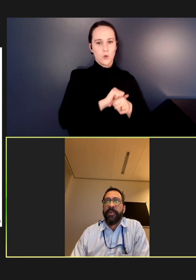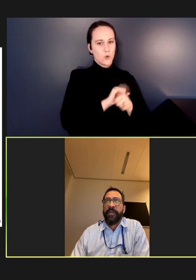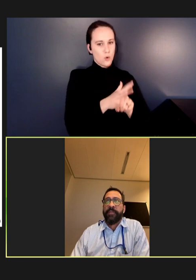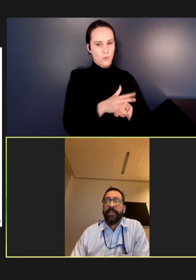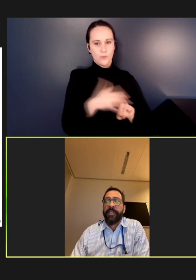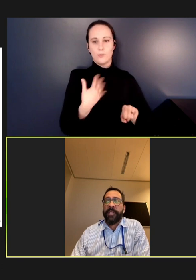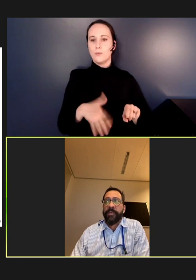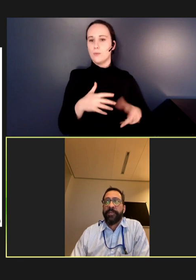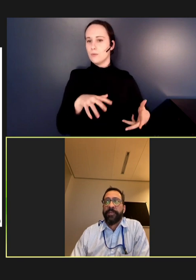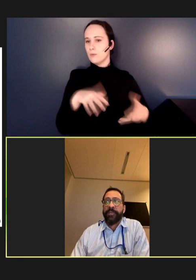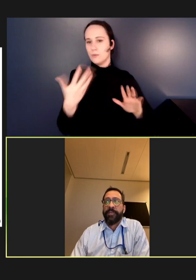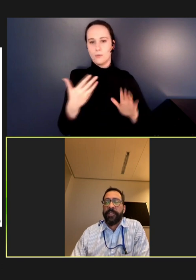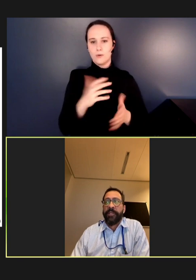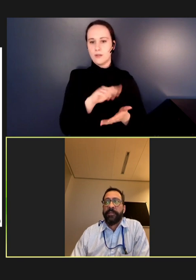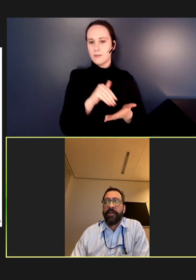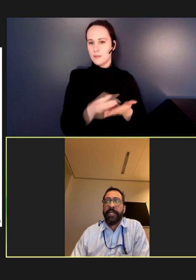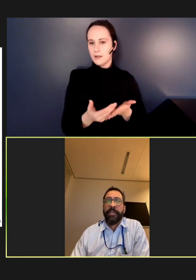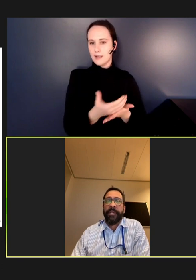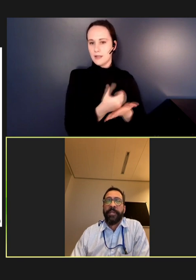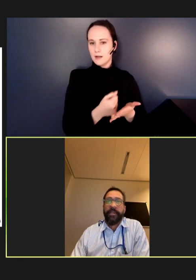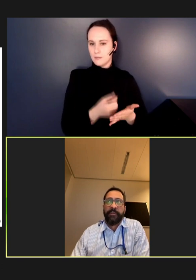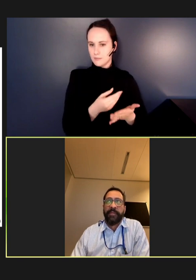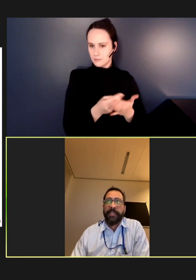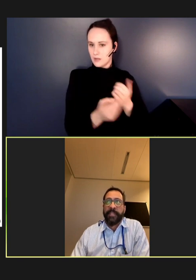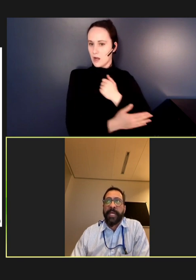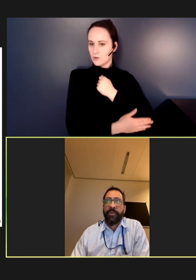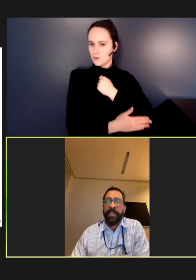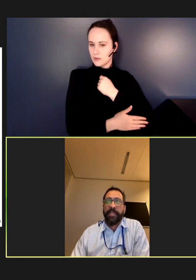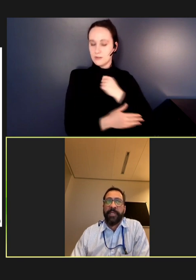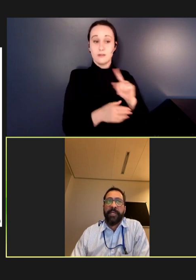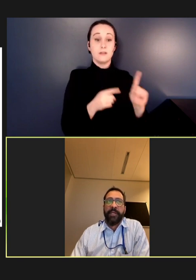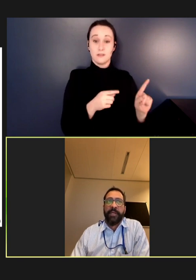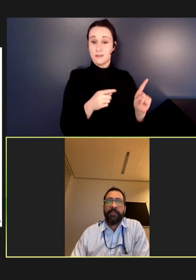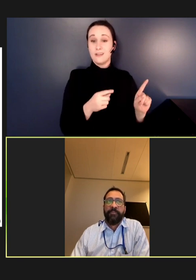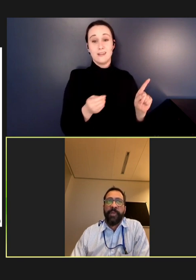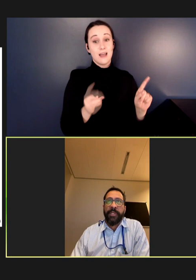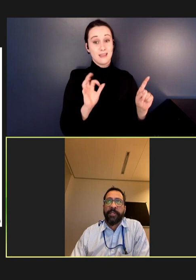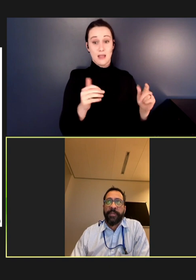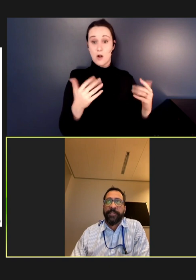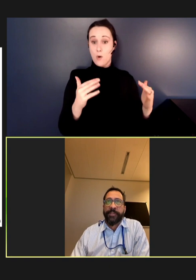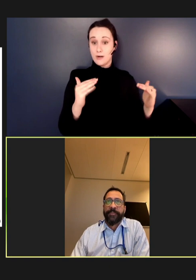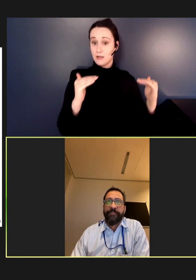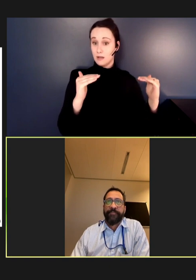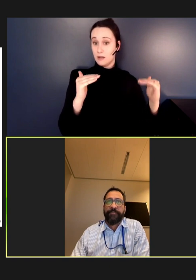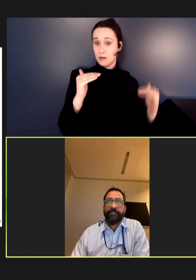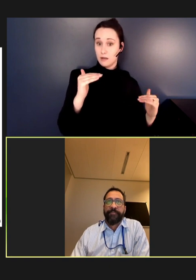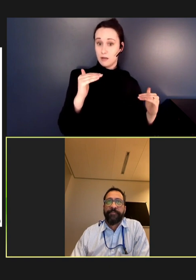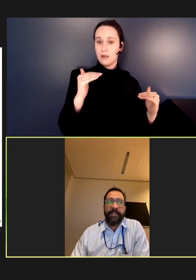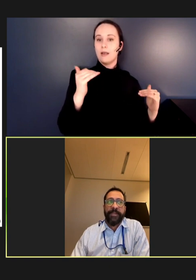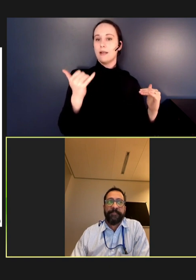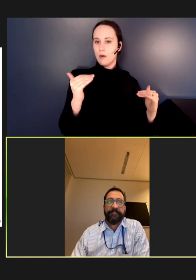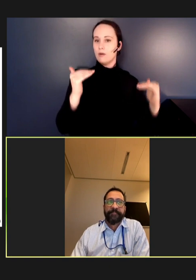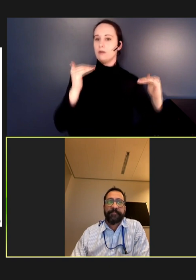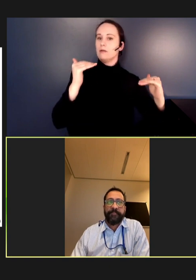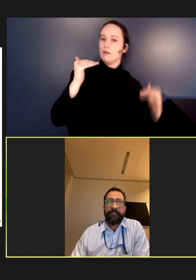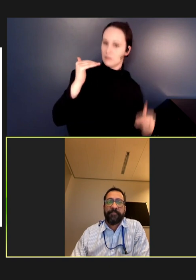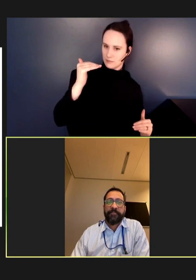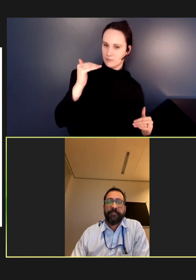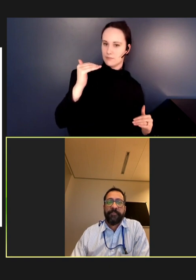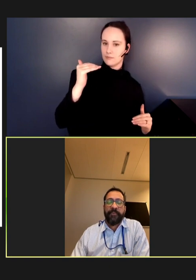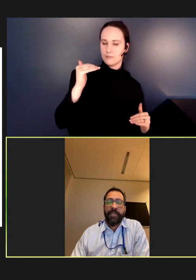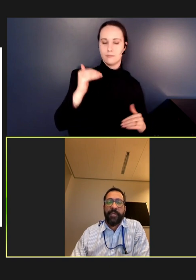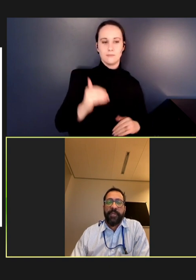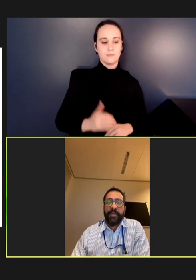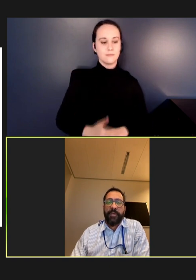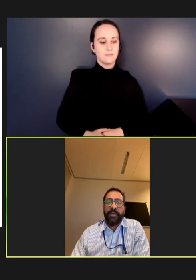on middle-income countries and on increasing this inequity within the countries. Next slide.